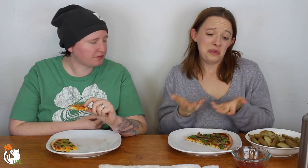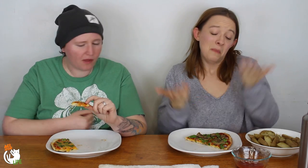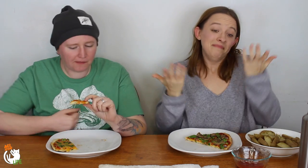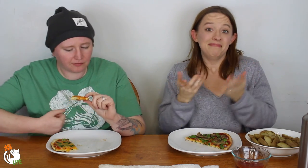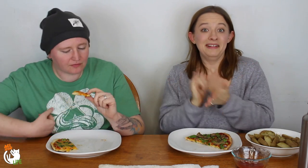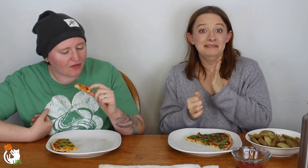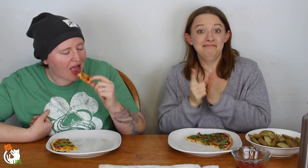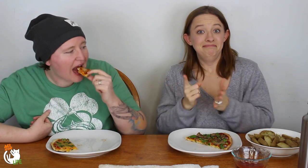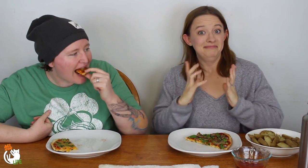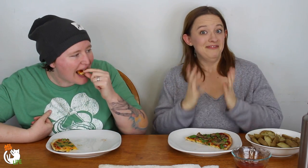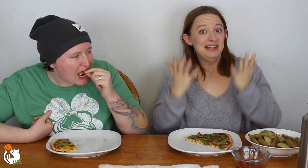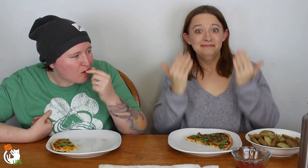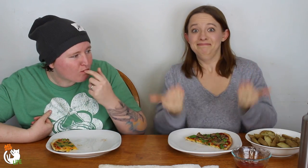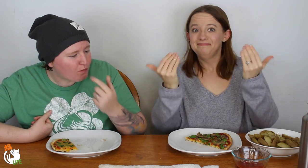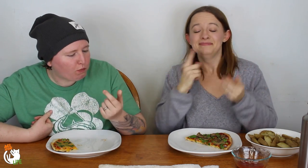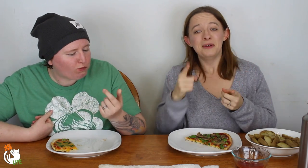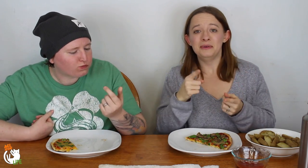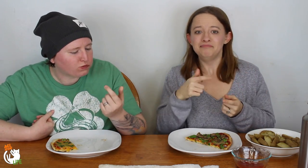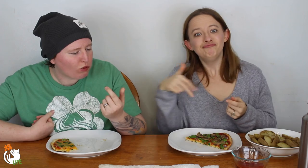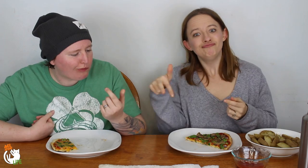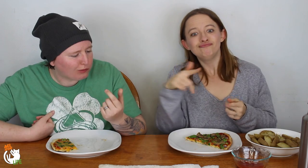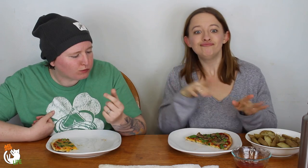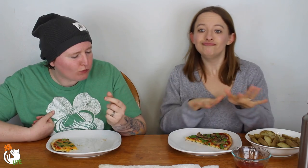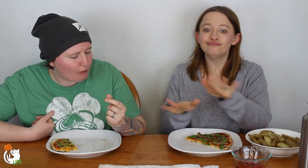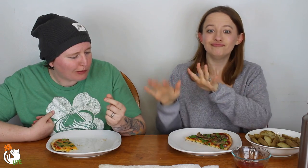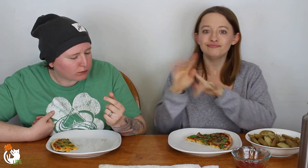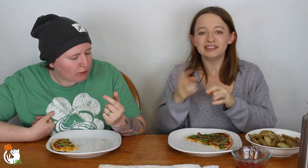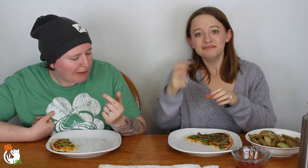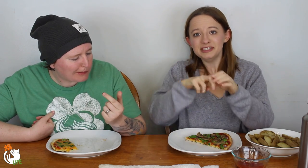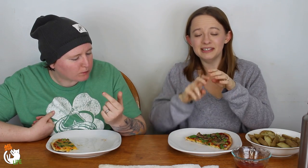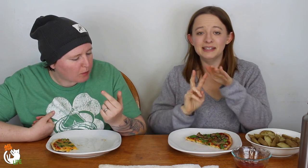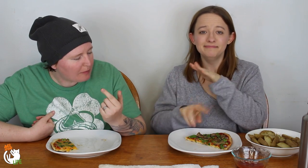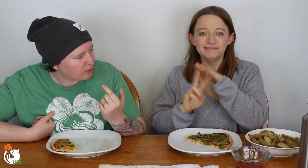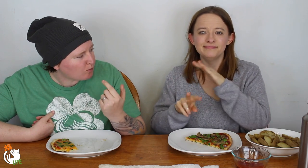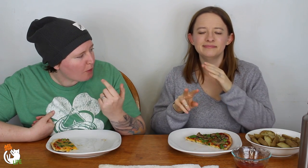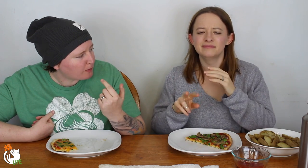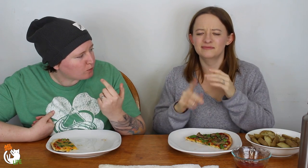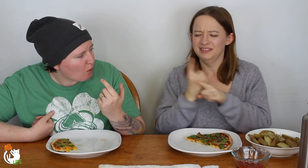So, anyways that was a very last minute thing. We did it. So we did the guided tour and then we got on the transit.